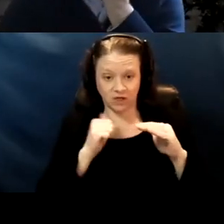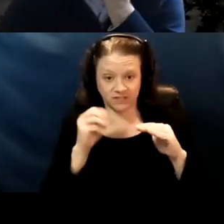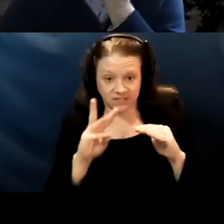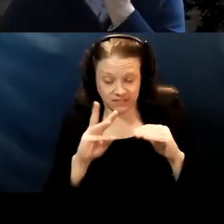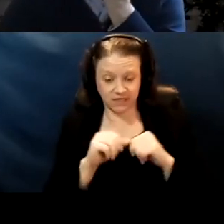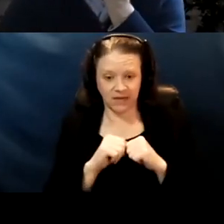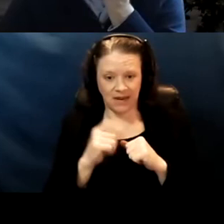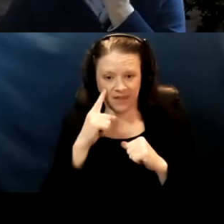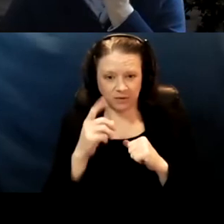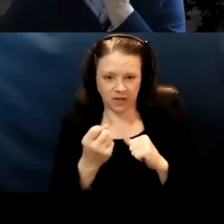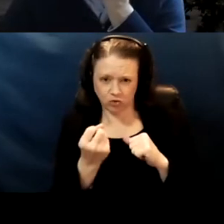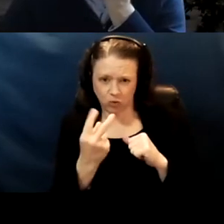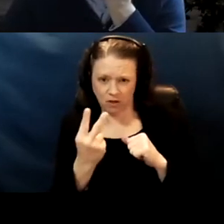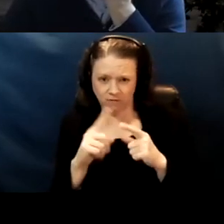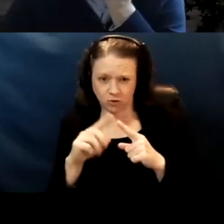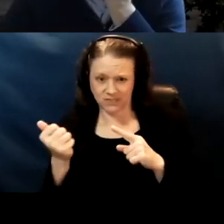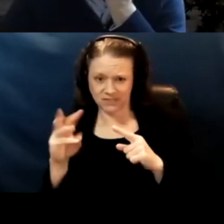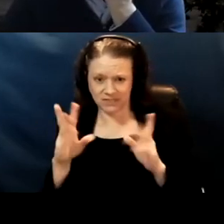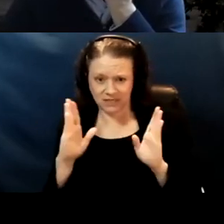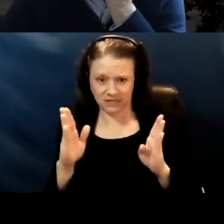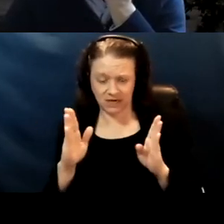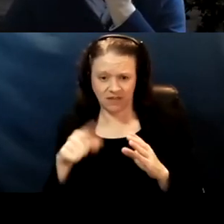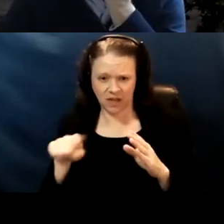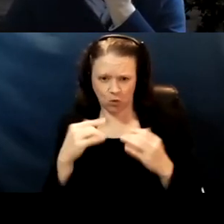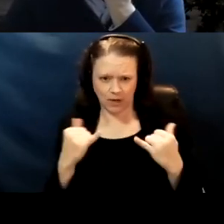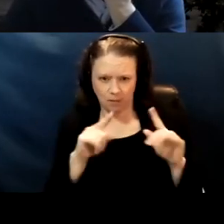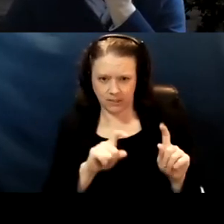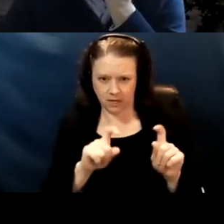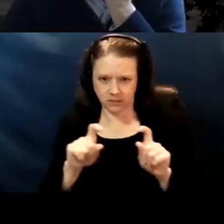I think it was 12 to 16 year olds are currently being tested and that we would find